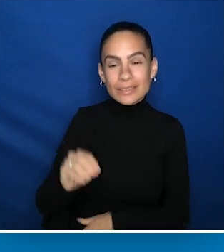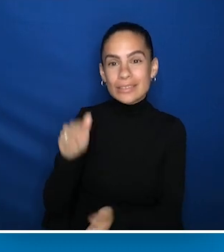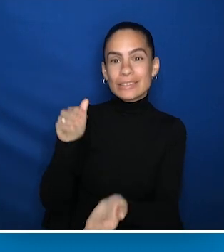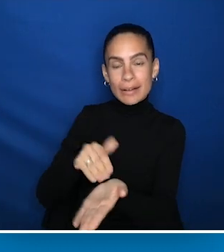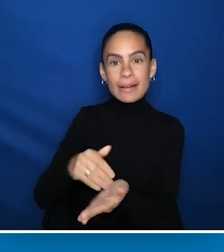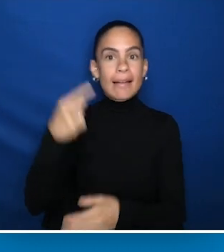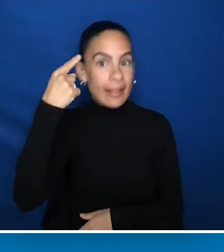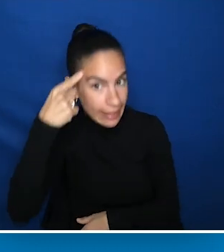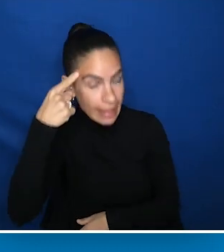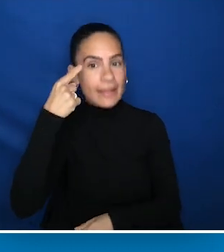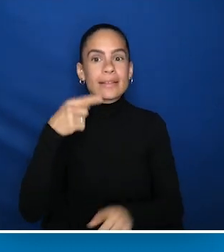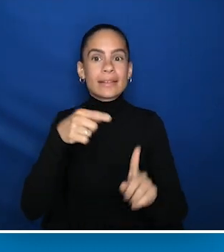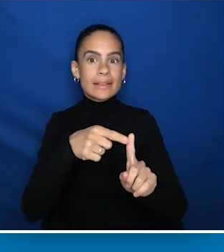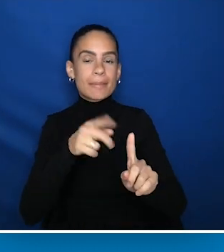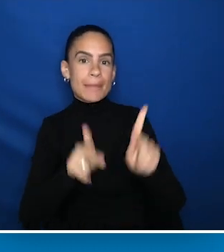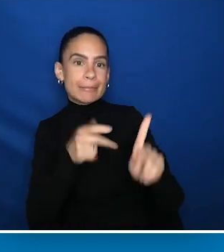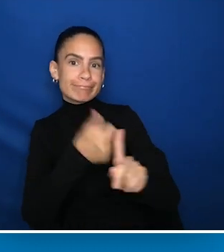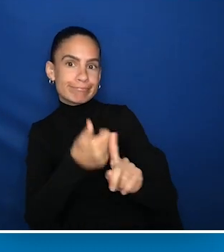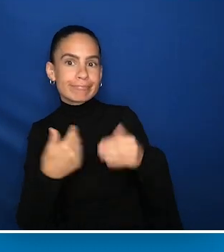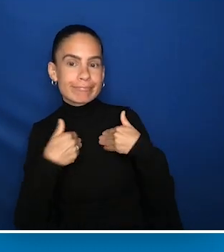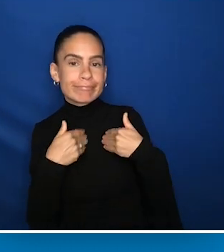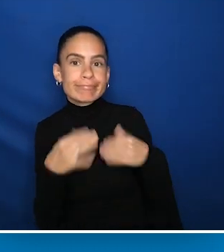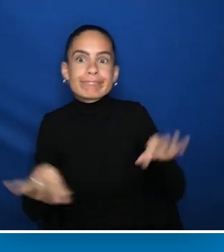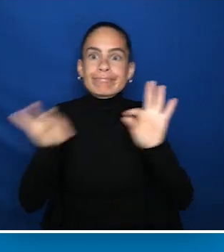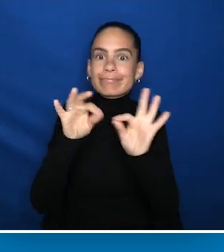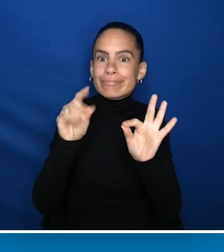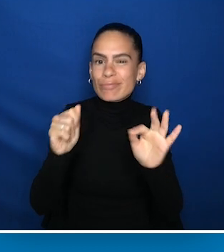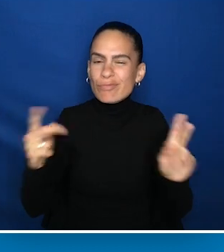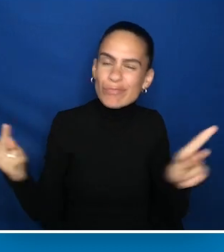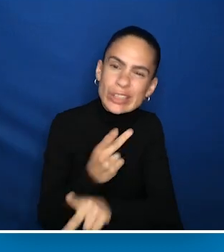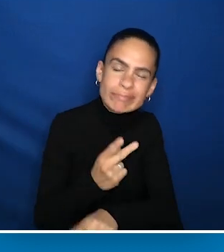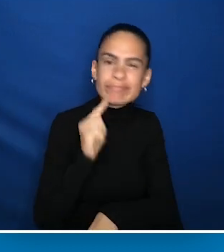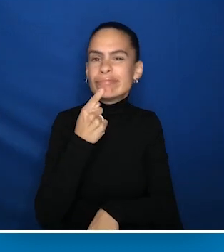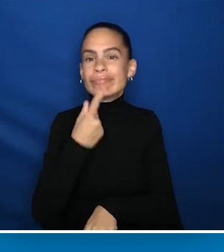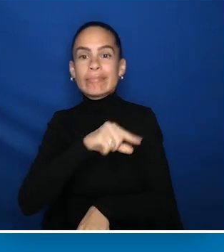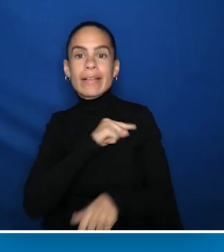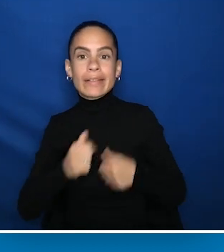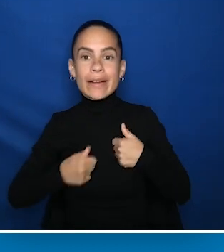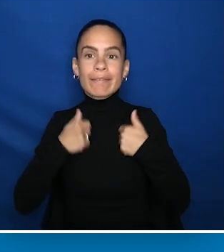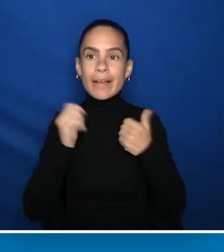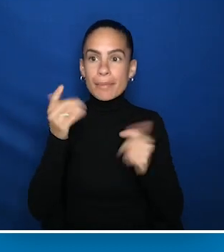82% of physicians think people with significant disability have worse quality of life than other people.